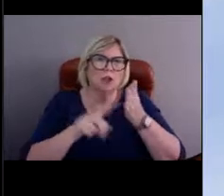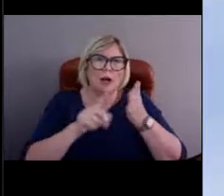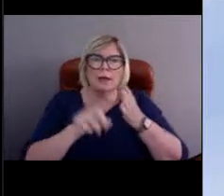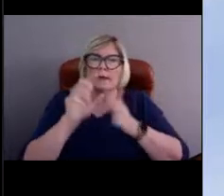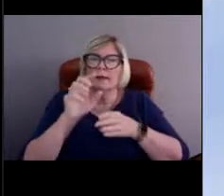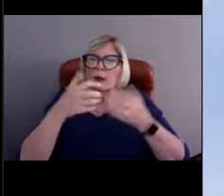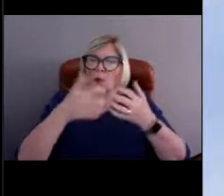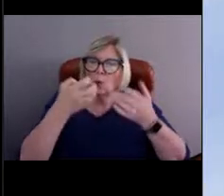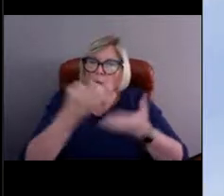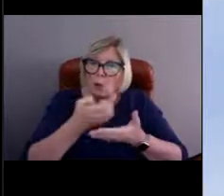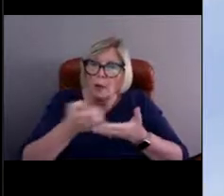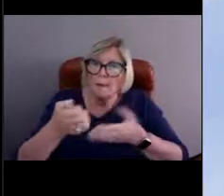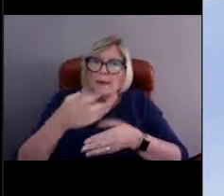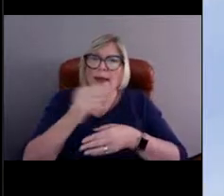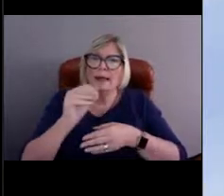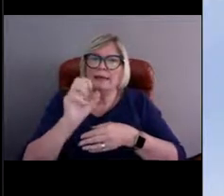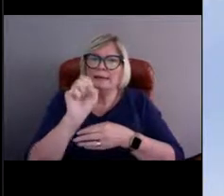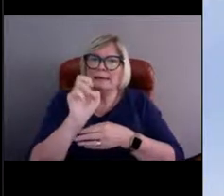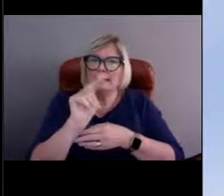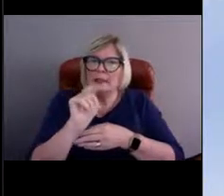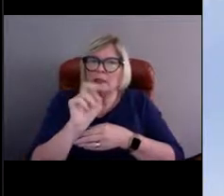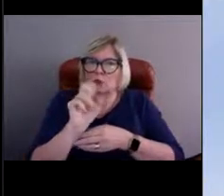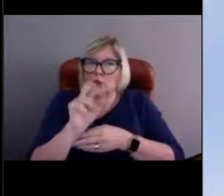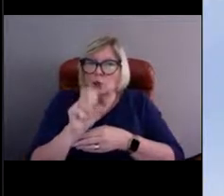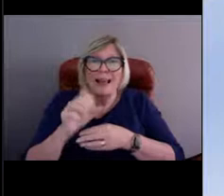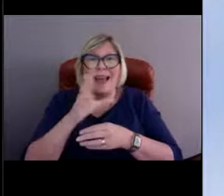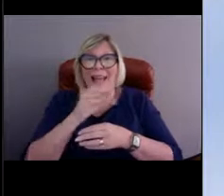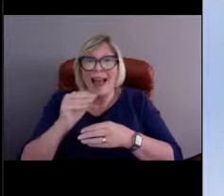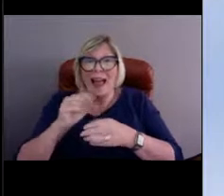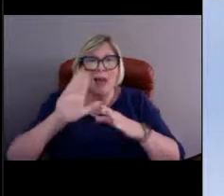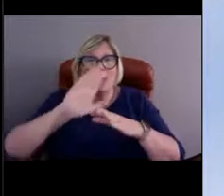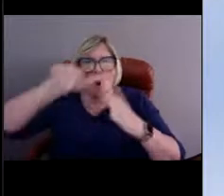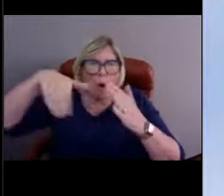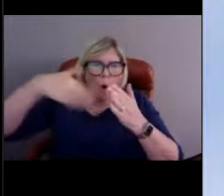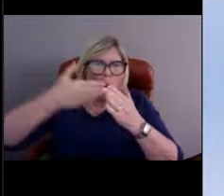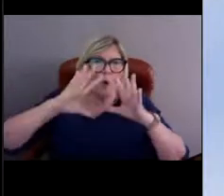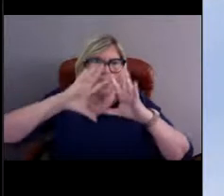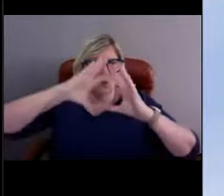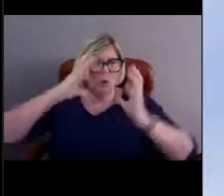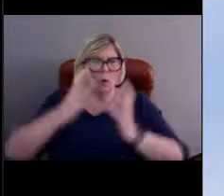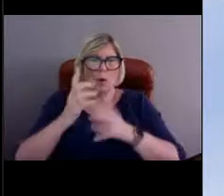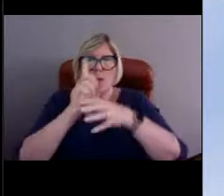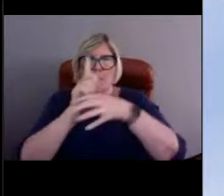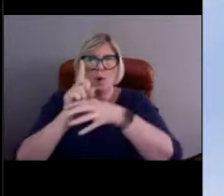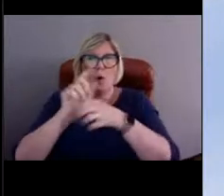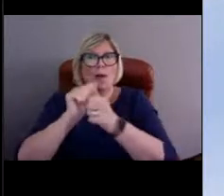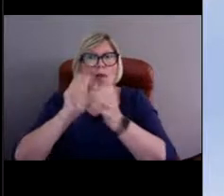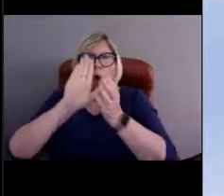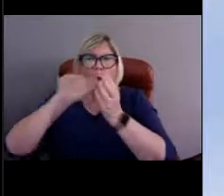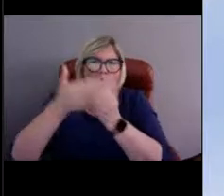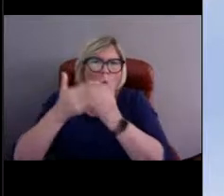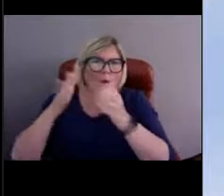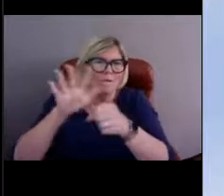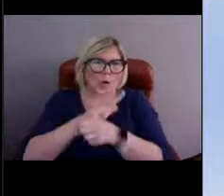but we also test the entire buoy with all of the equipment on it, make sure everything's good to go